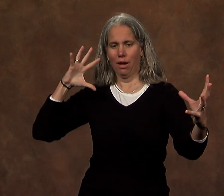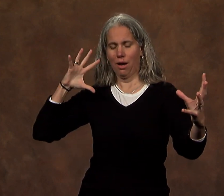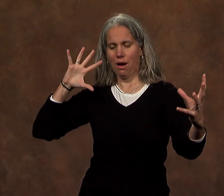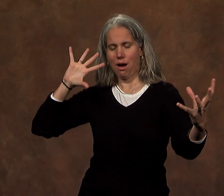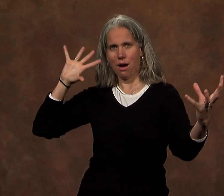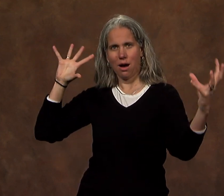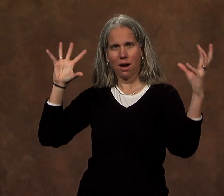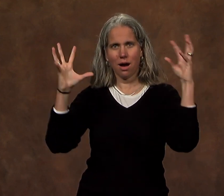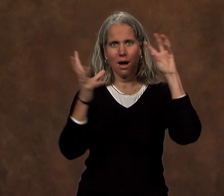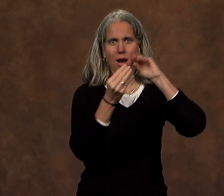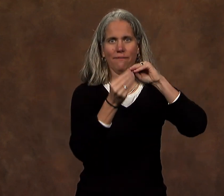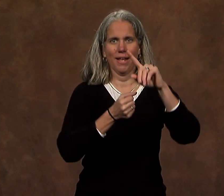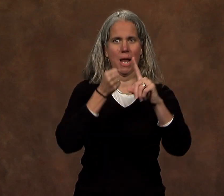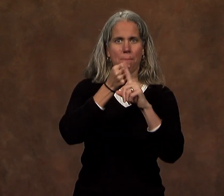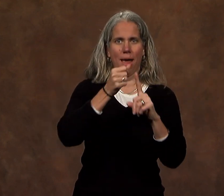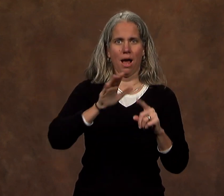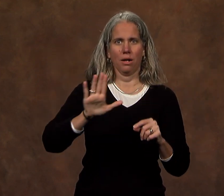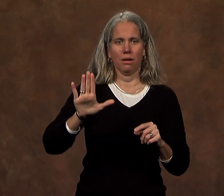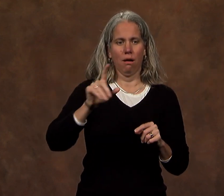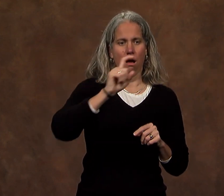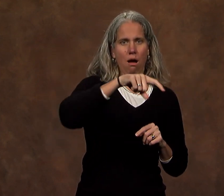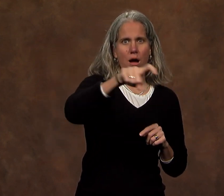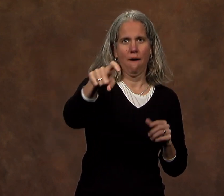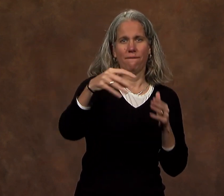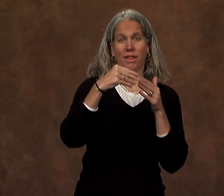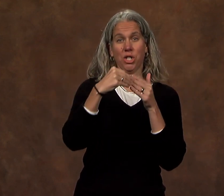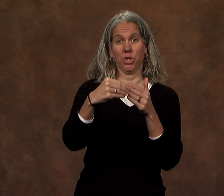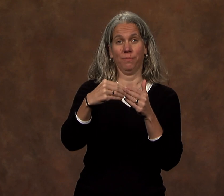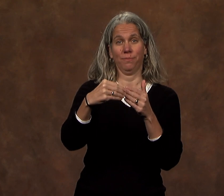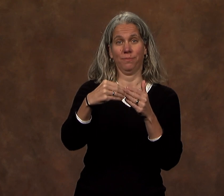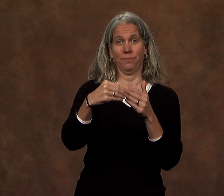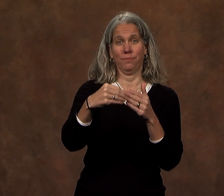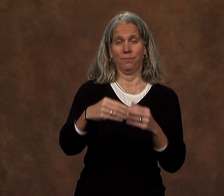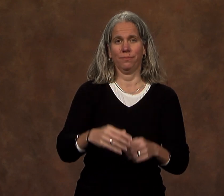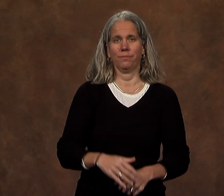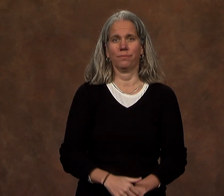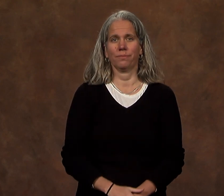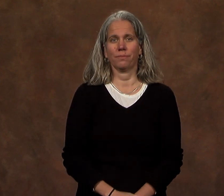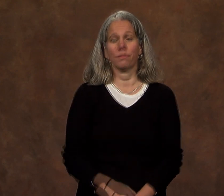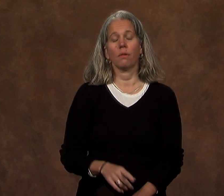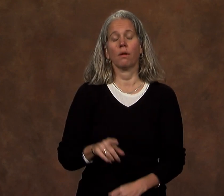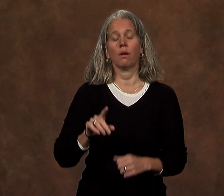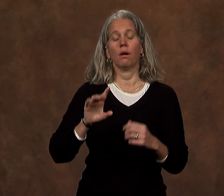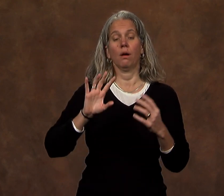the cumulative impact of your leadership.